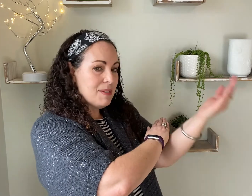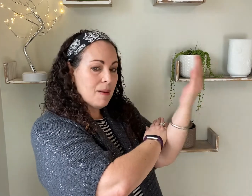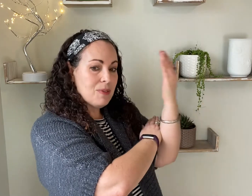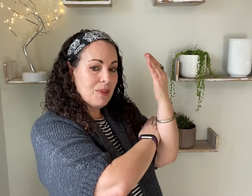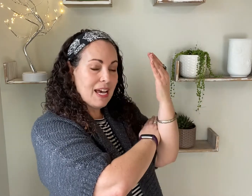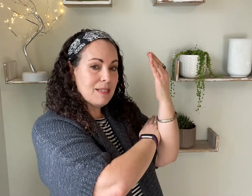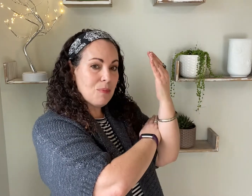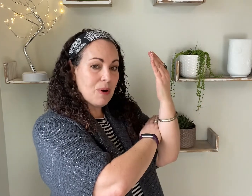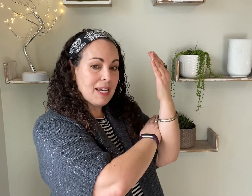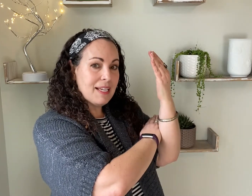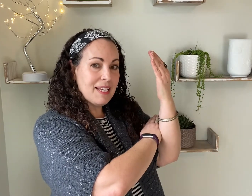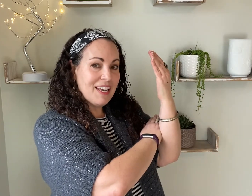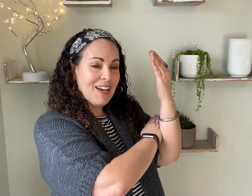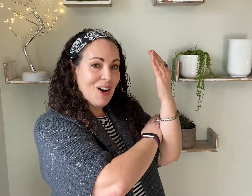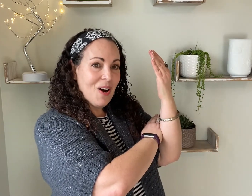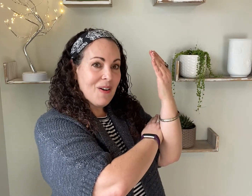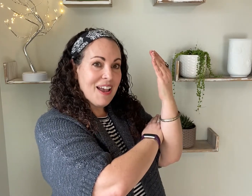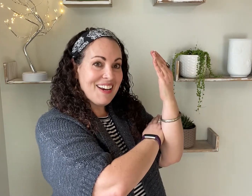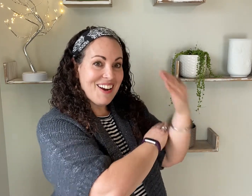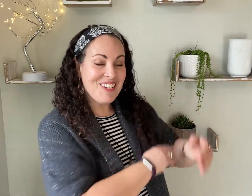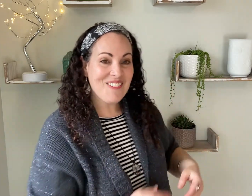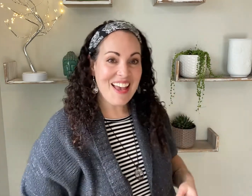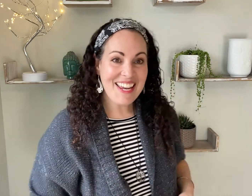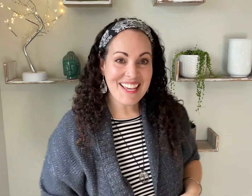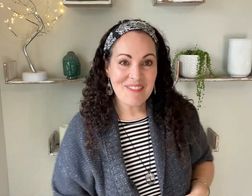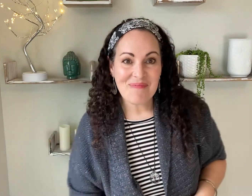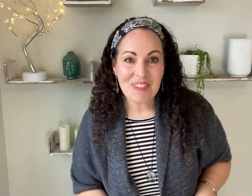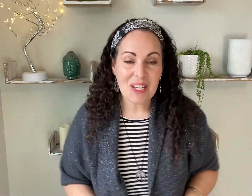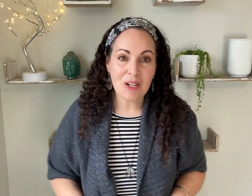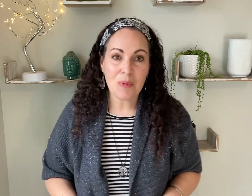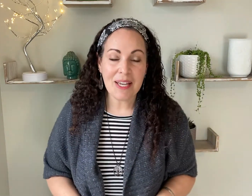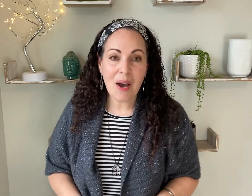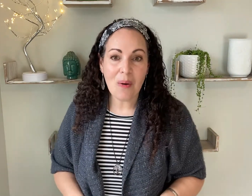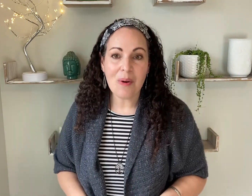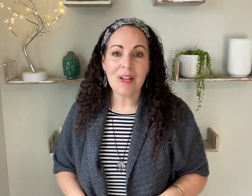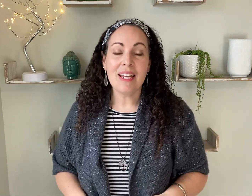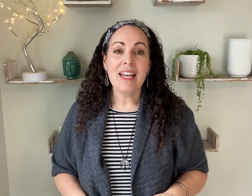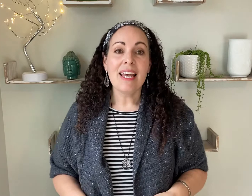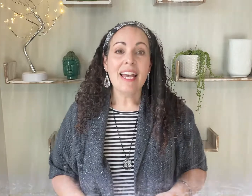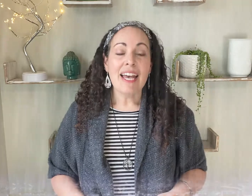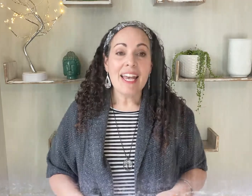up so that's morning. Alright, are you ready?